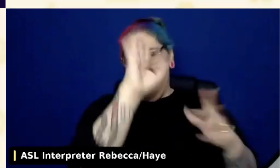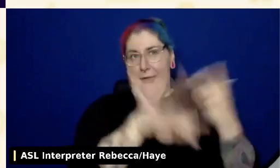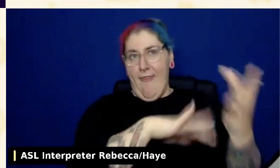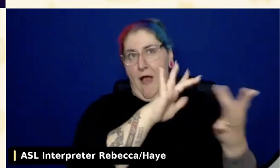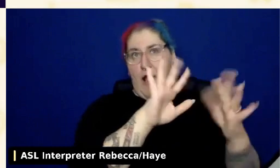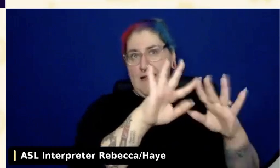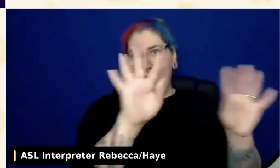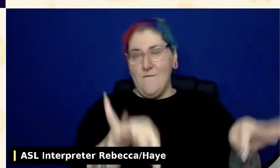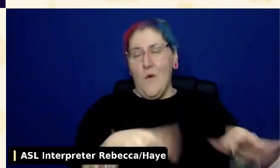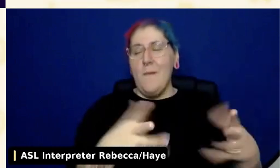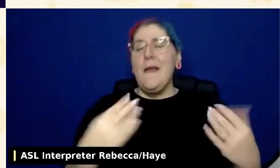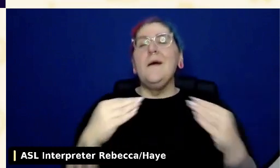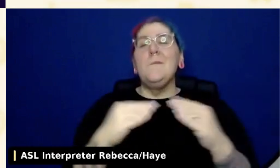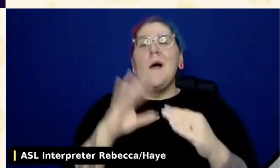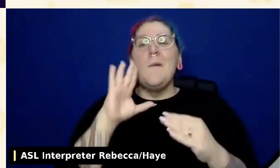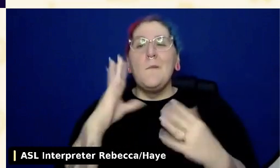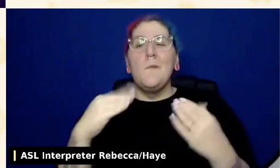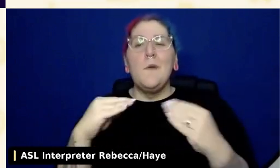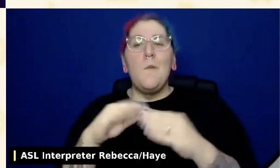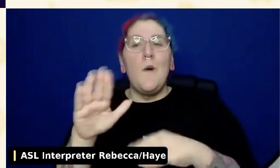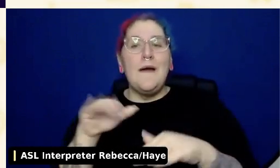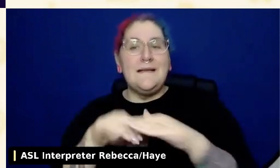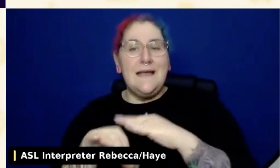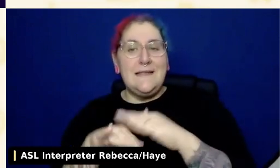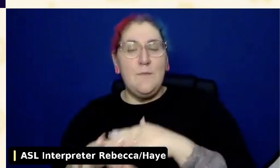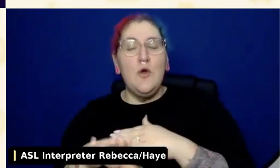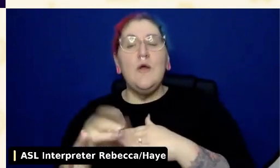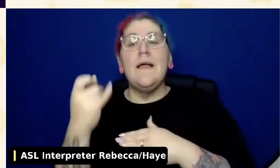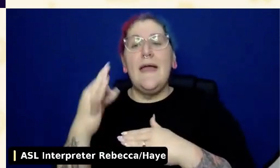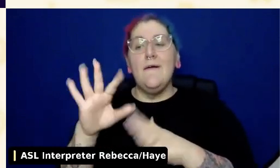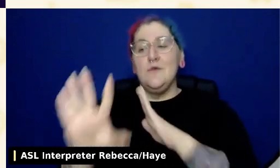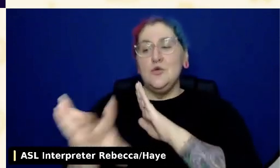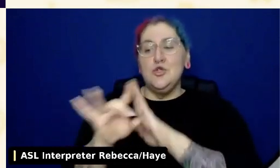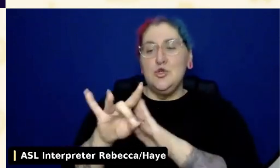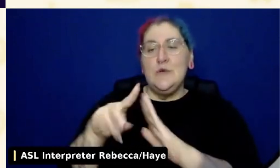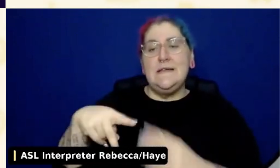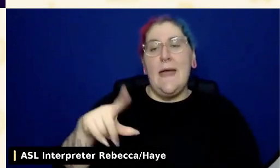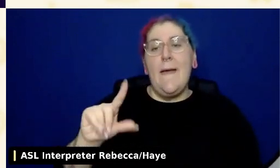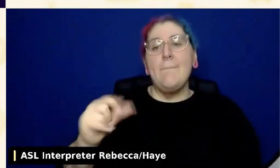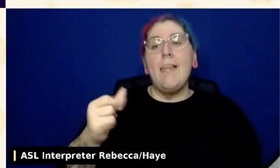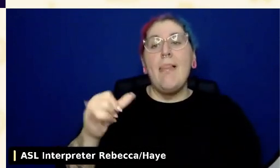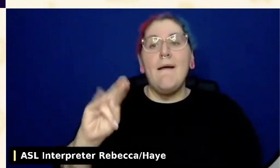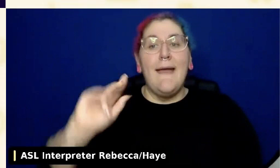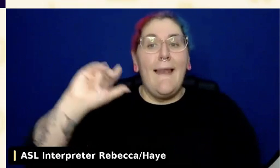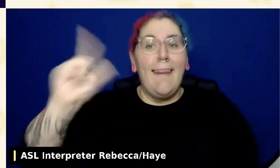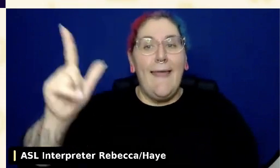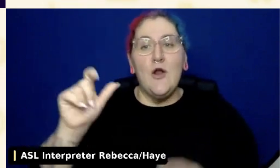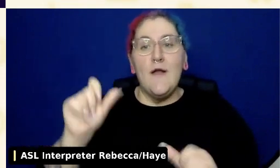if you choose a plug-in that focuses on that one thing versus trying to get a theme that can do all those things for you.